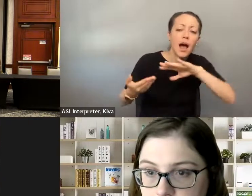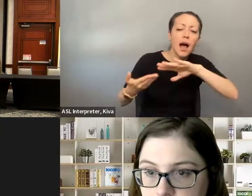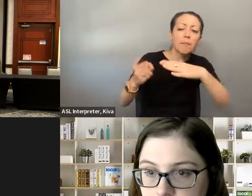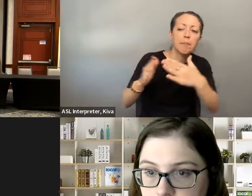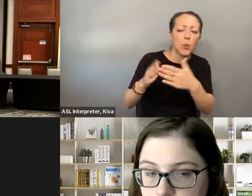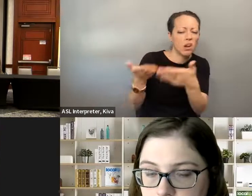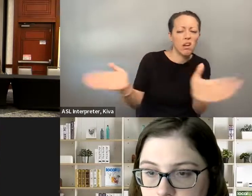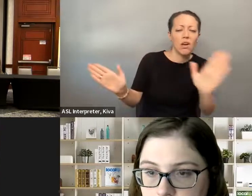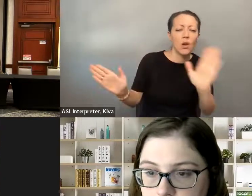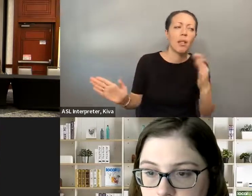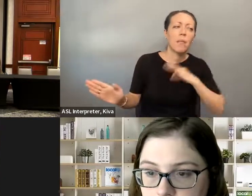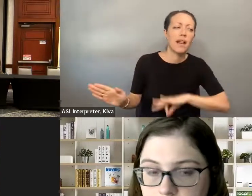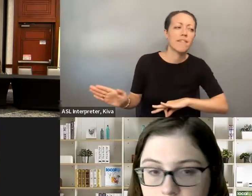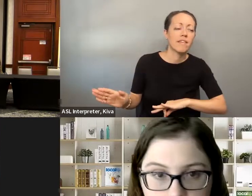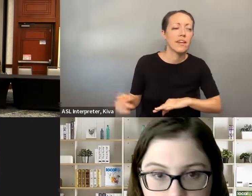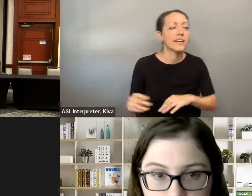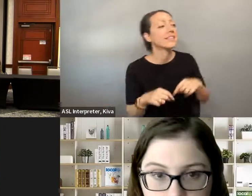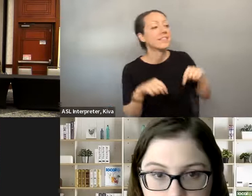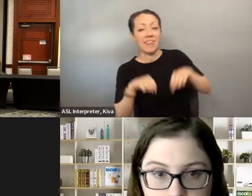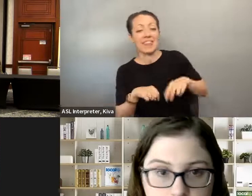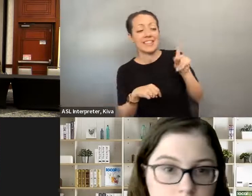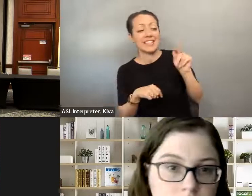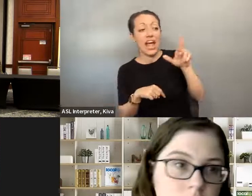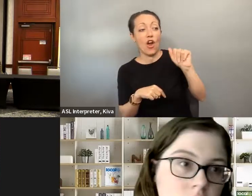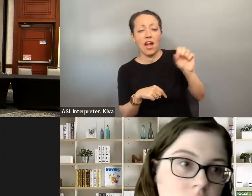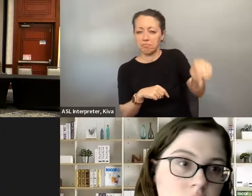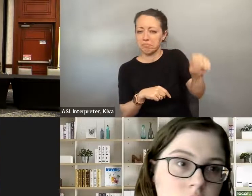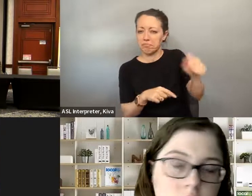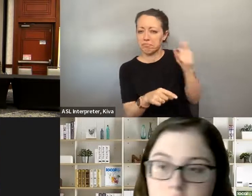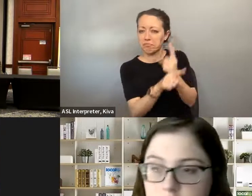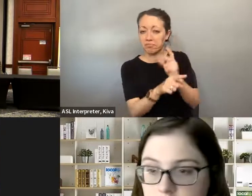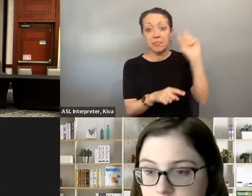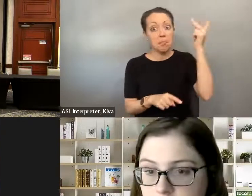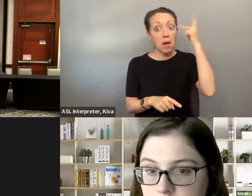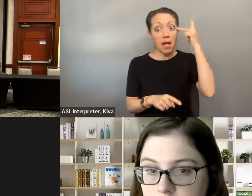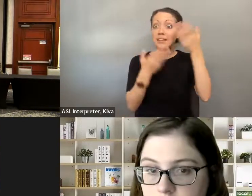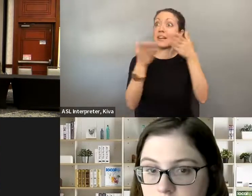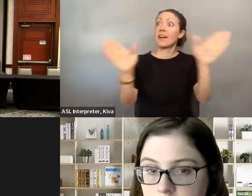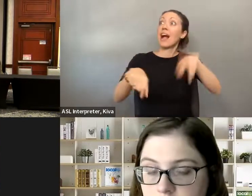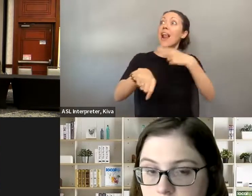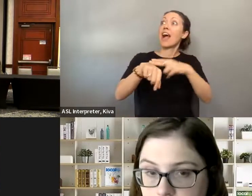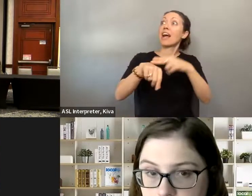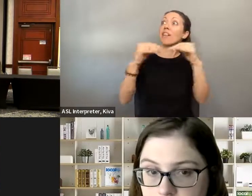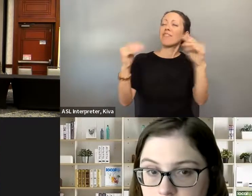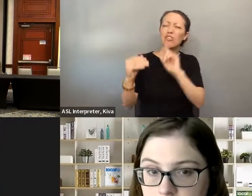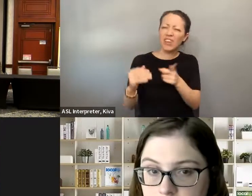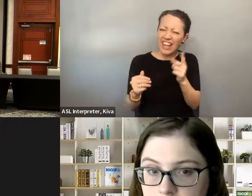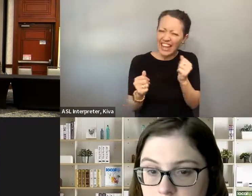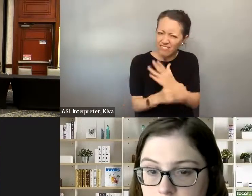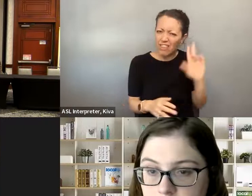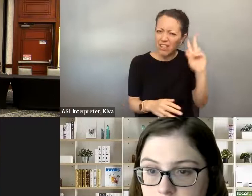helps constituents with disabilities in your area as well.